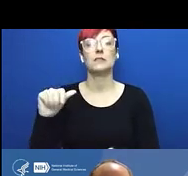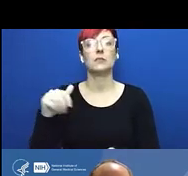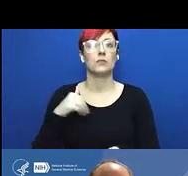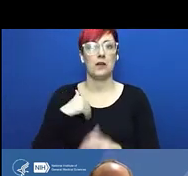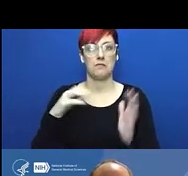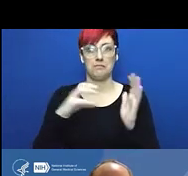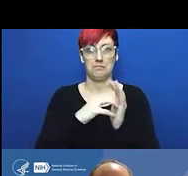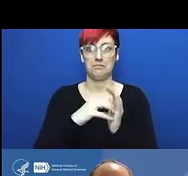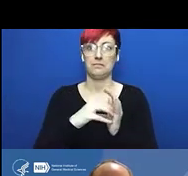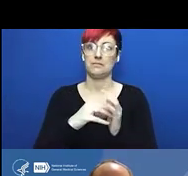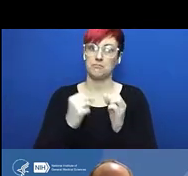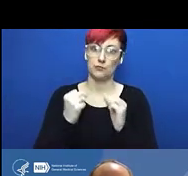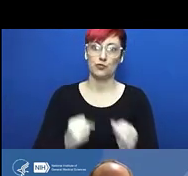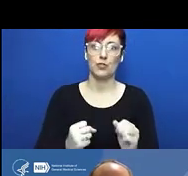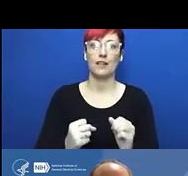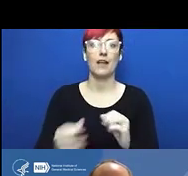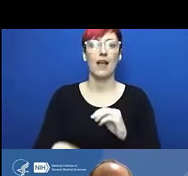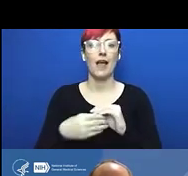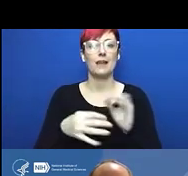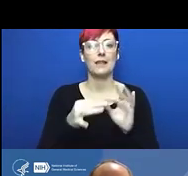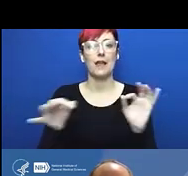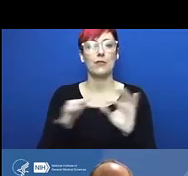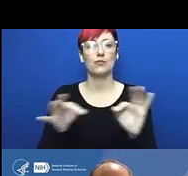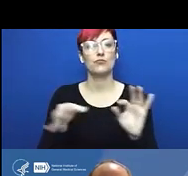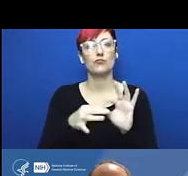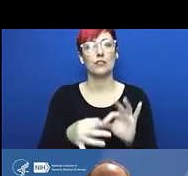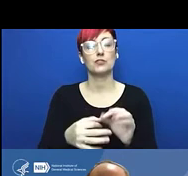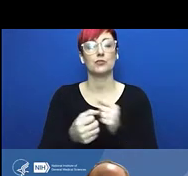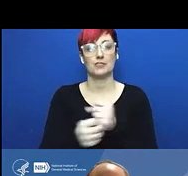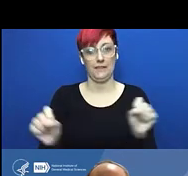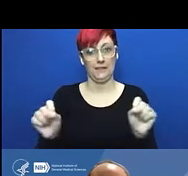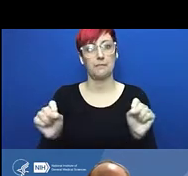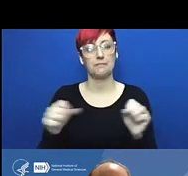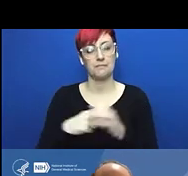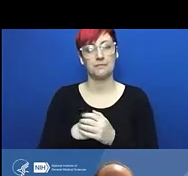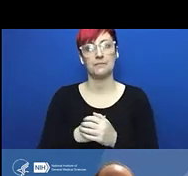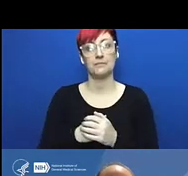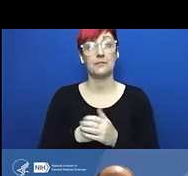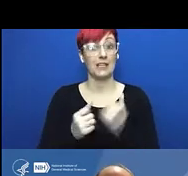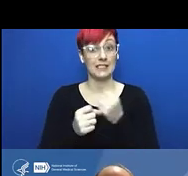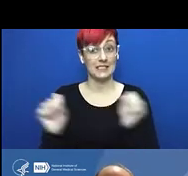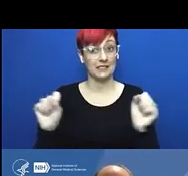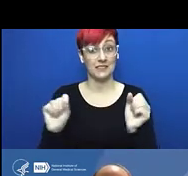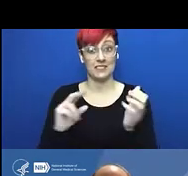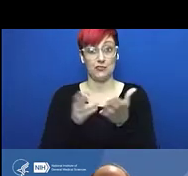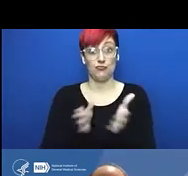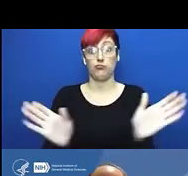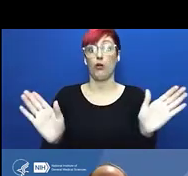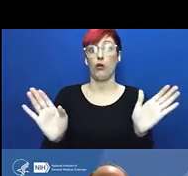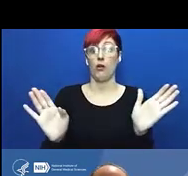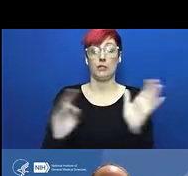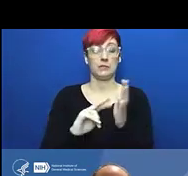The day before this actual disaster took place there had been a small, what we call a sentinel event,